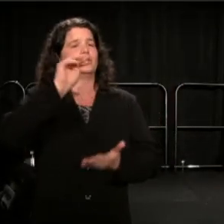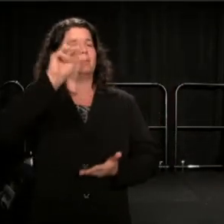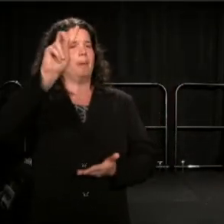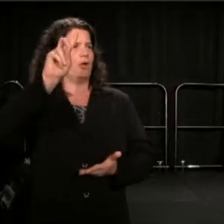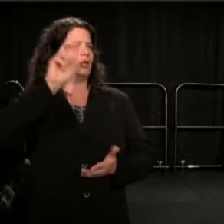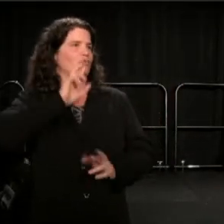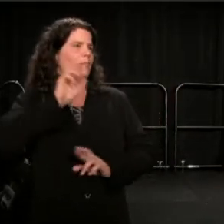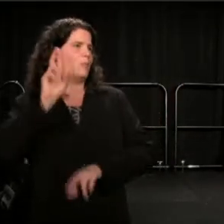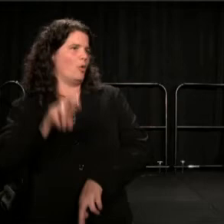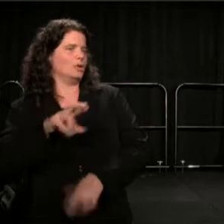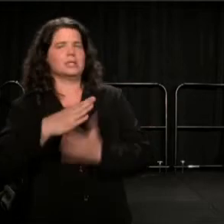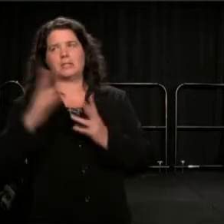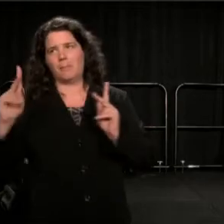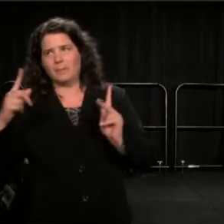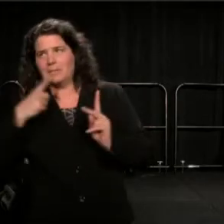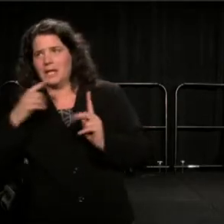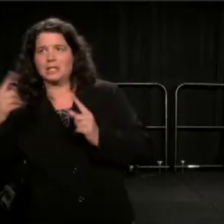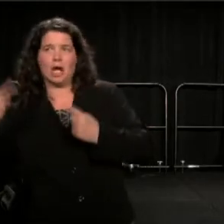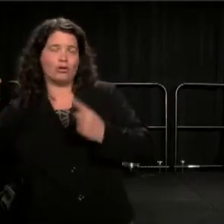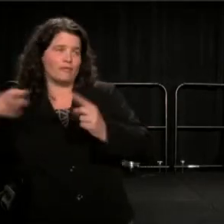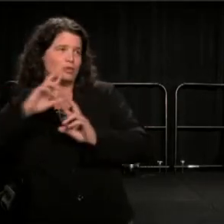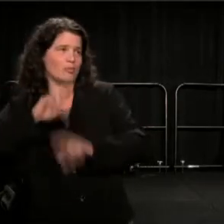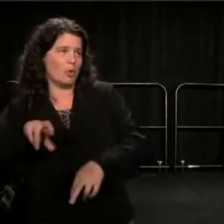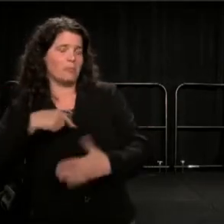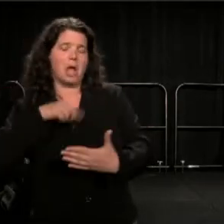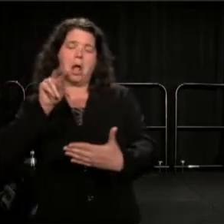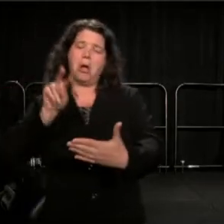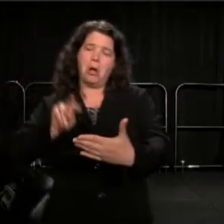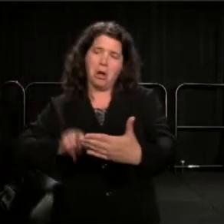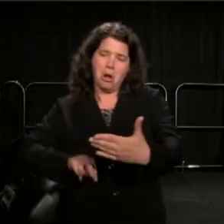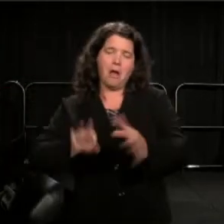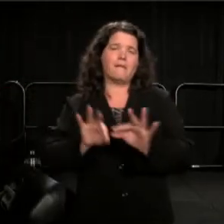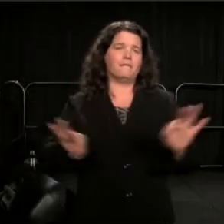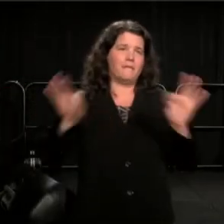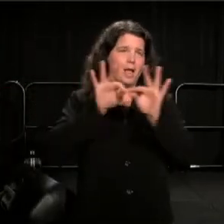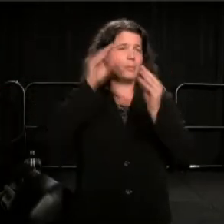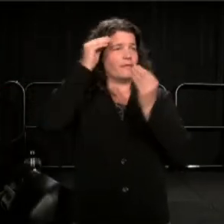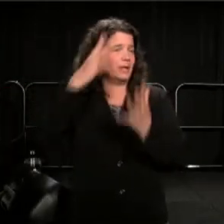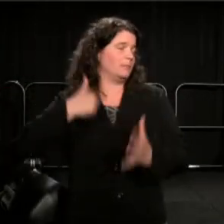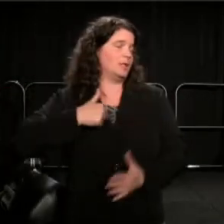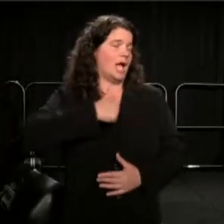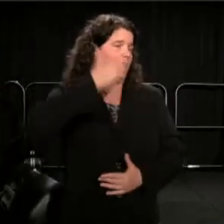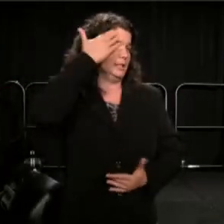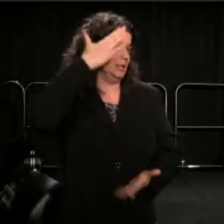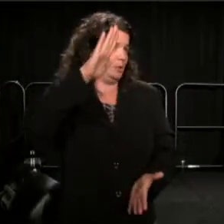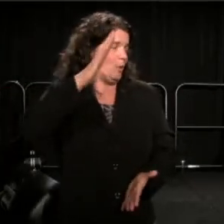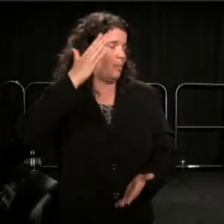Some say, it's controversial, but I found some very valuable information that I did not have. Here's some statistics.